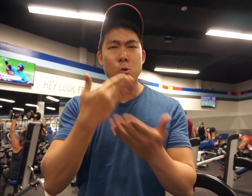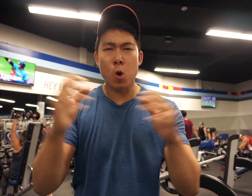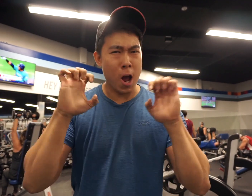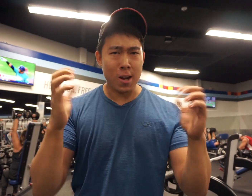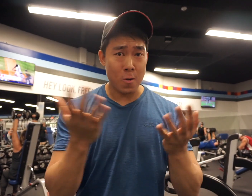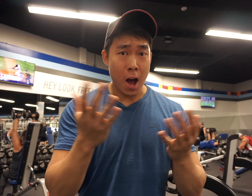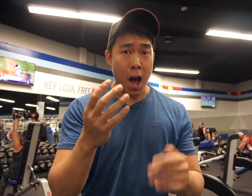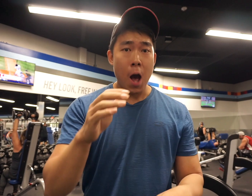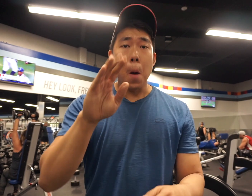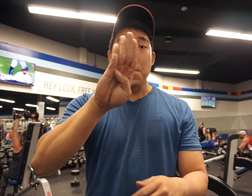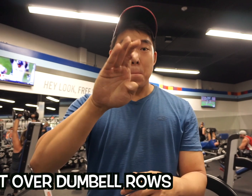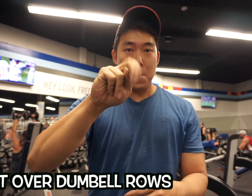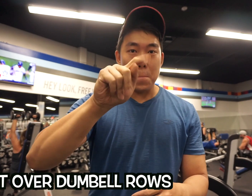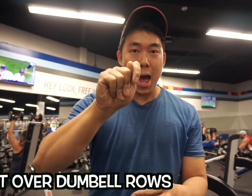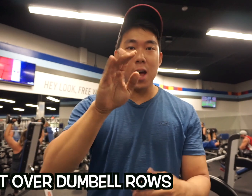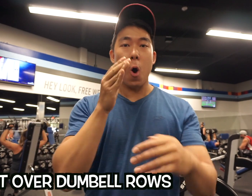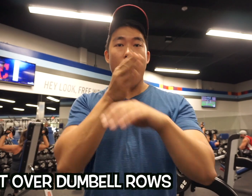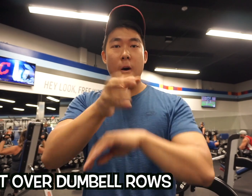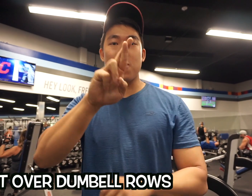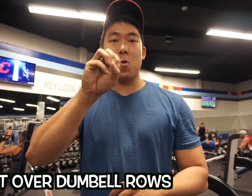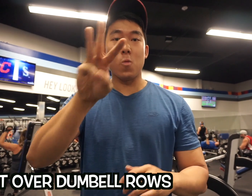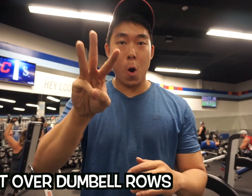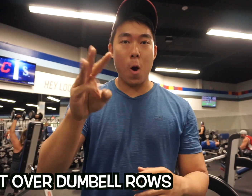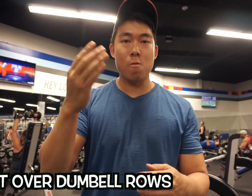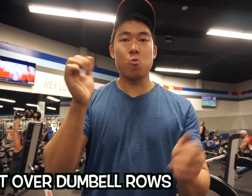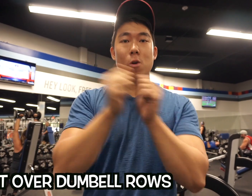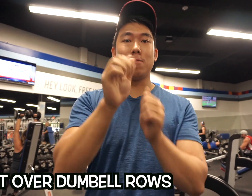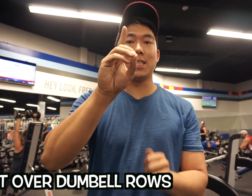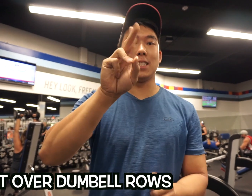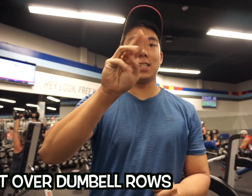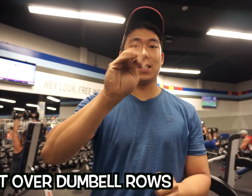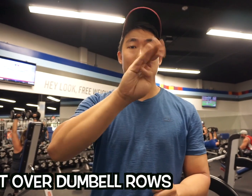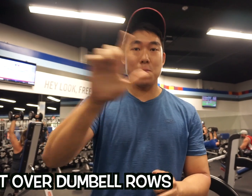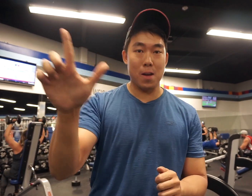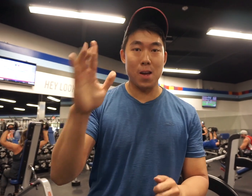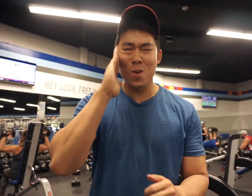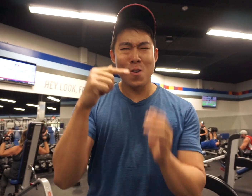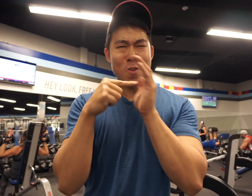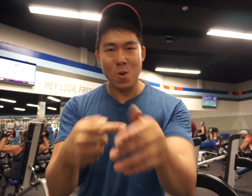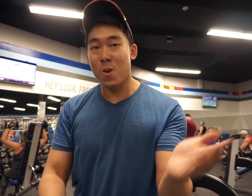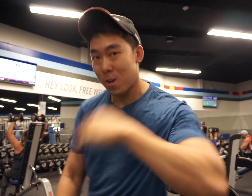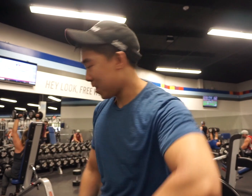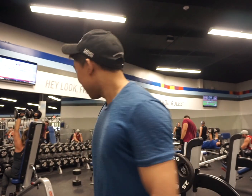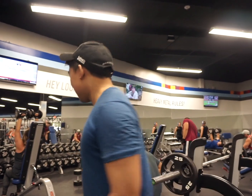One of the good exercises is Bent Over Dumbbell Rows. I will show you this exercise.